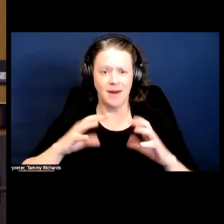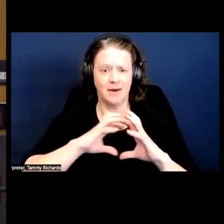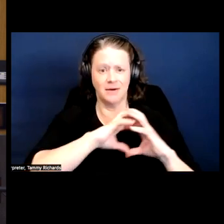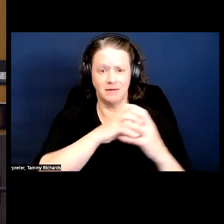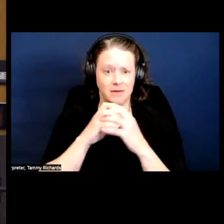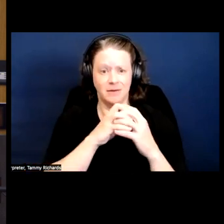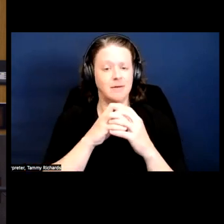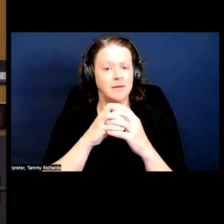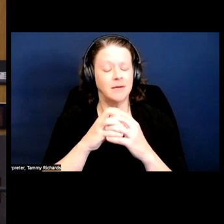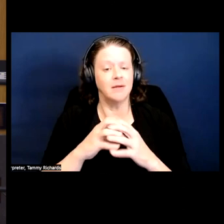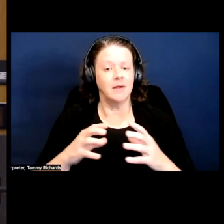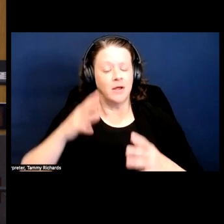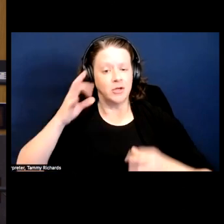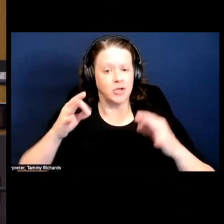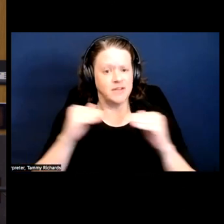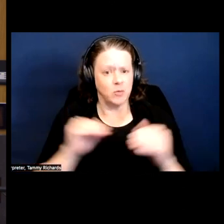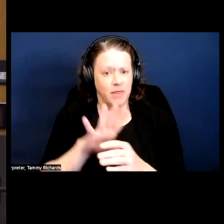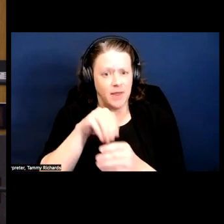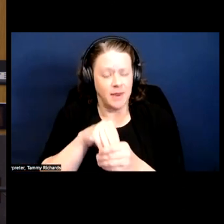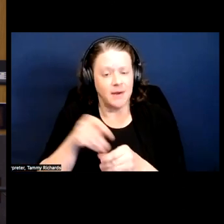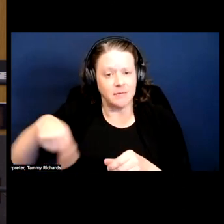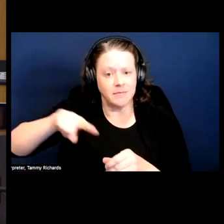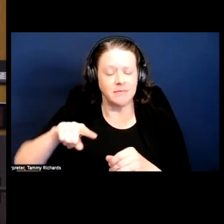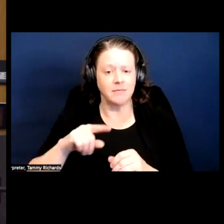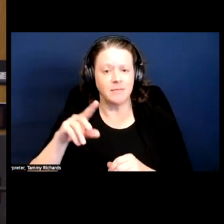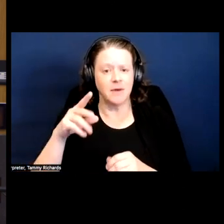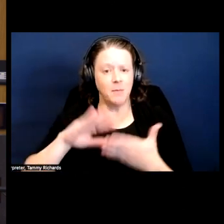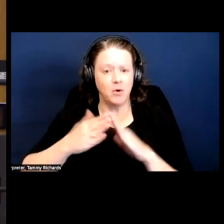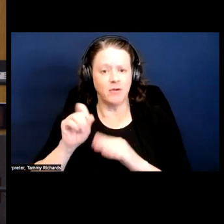in communities of color for a long time, even if it's imperfect.